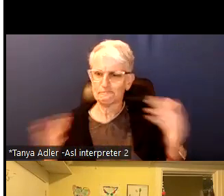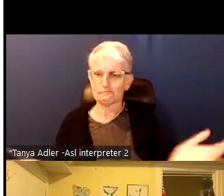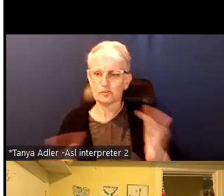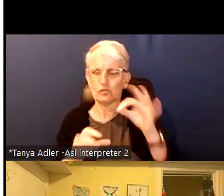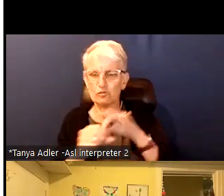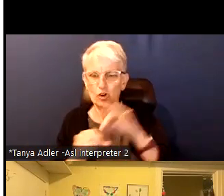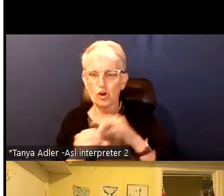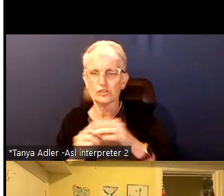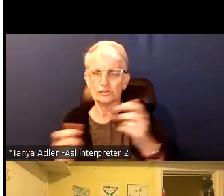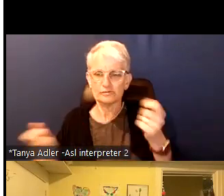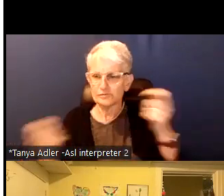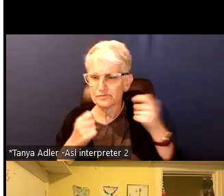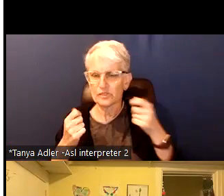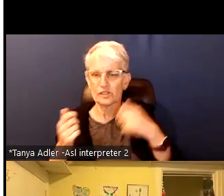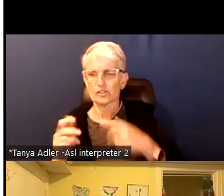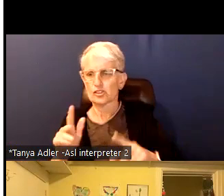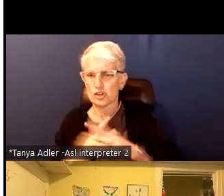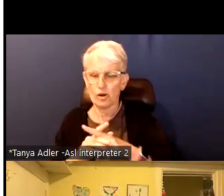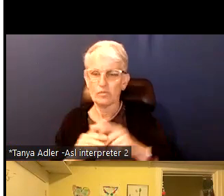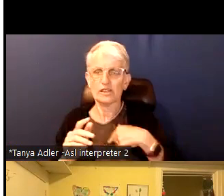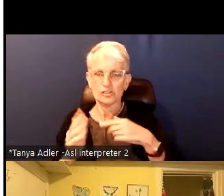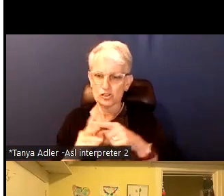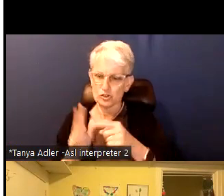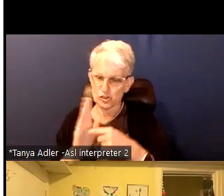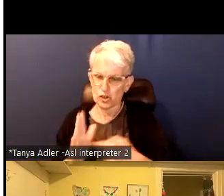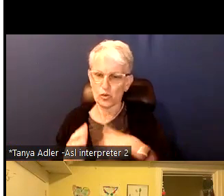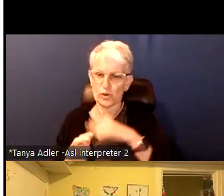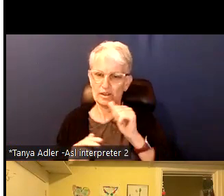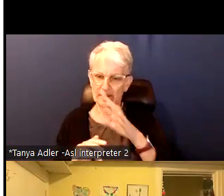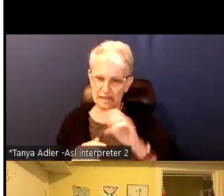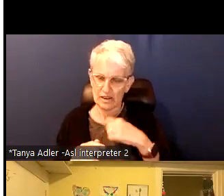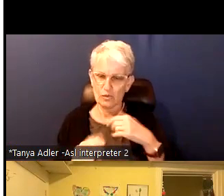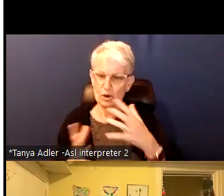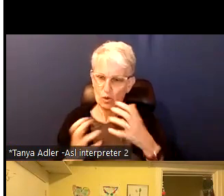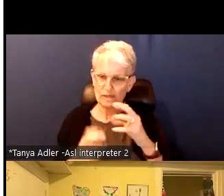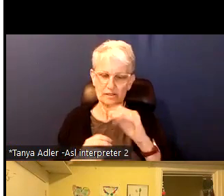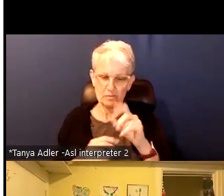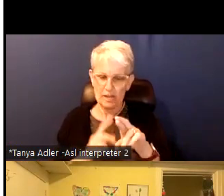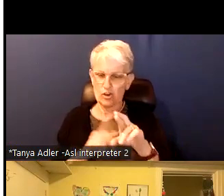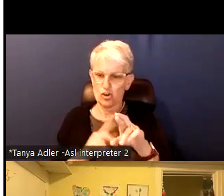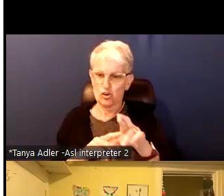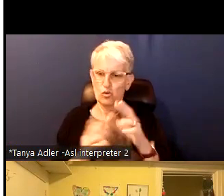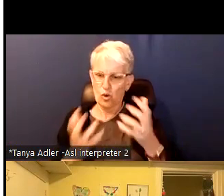commit to getting folks out let shop and make sure we get the mayor that we want and deserve.